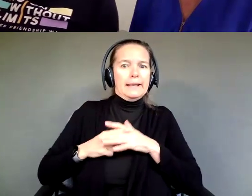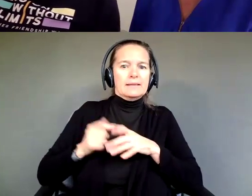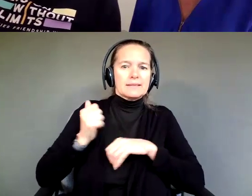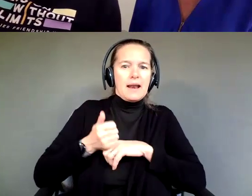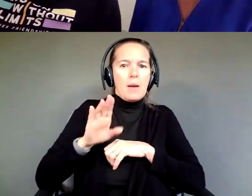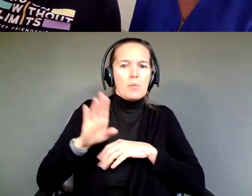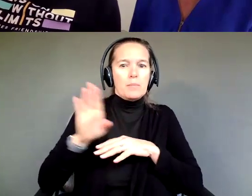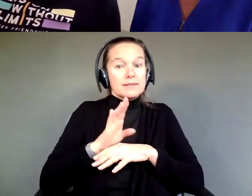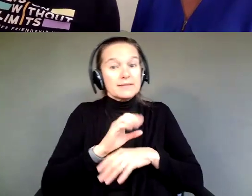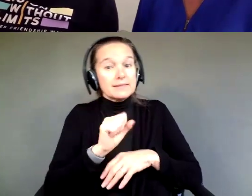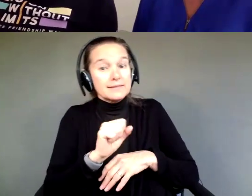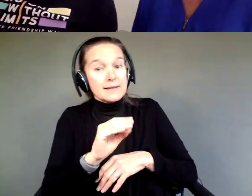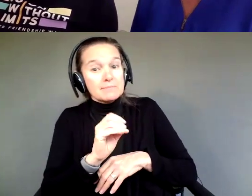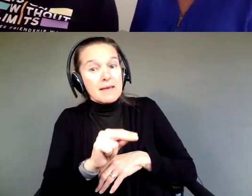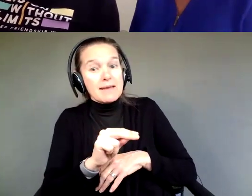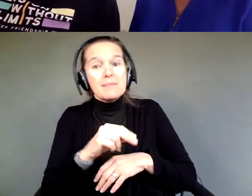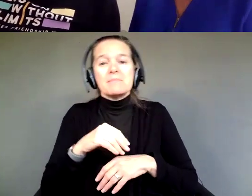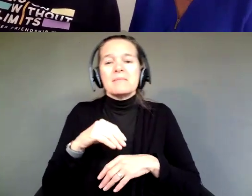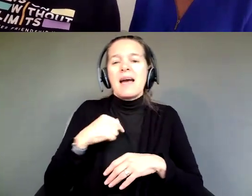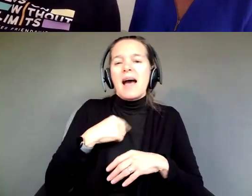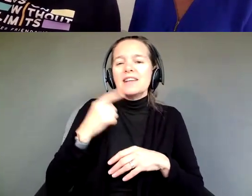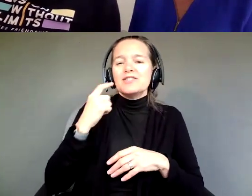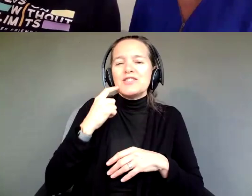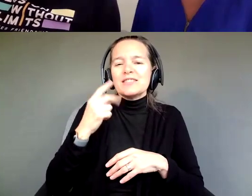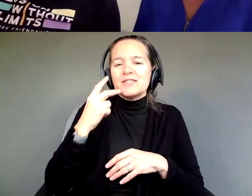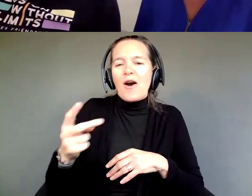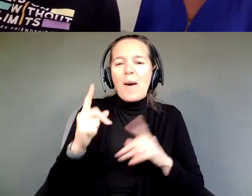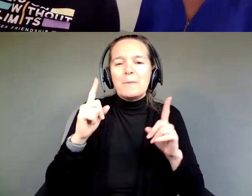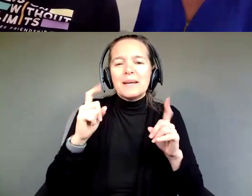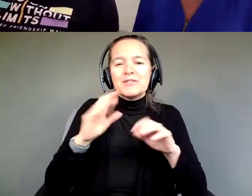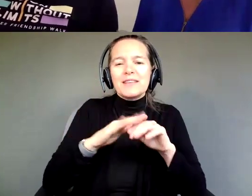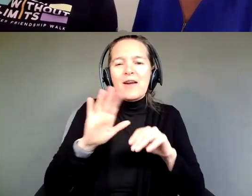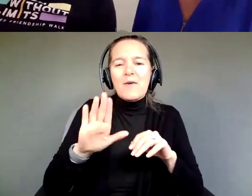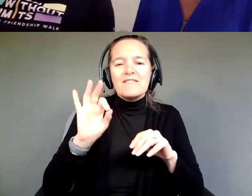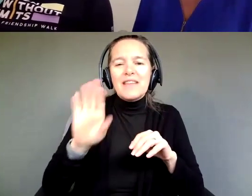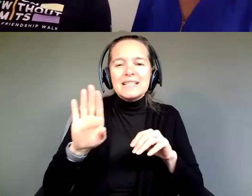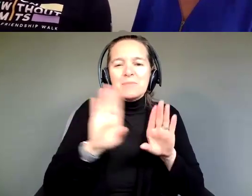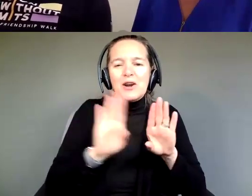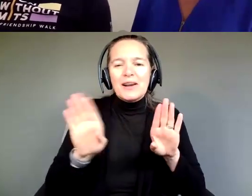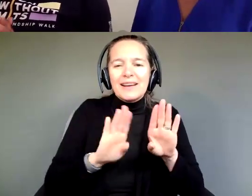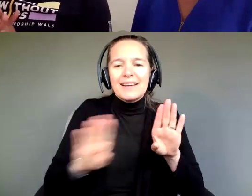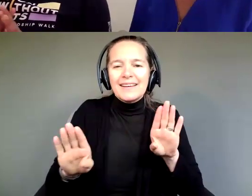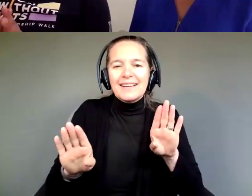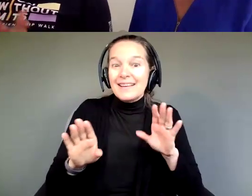And I just saw the pictures on your Facebook page! Yes, ma'am. So, if you all want to check that out,